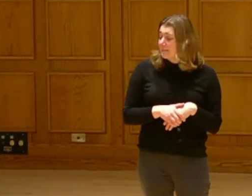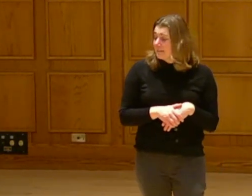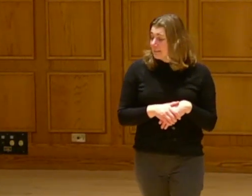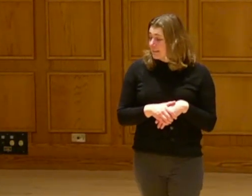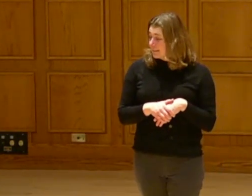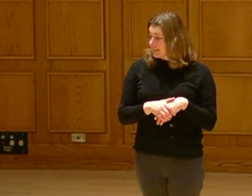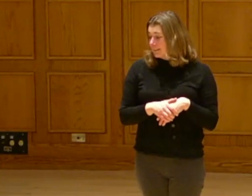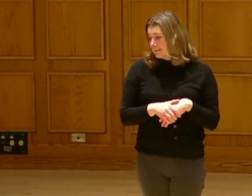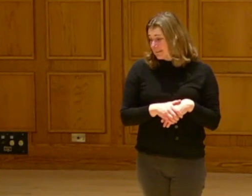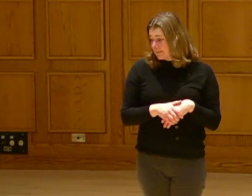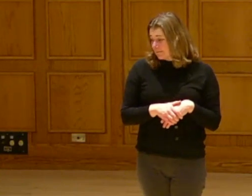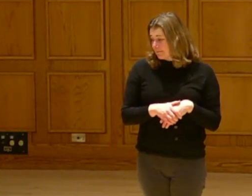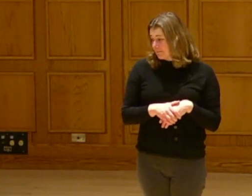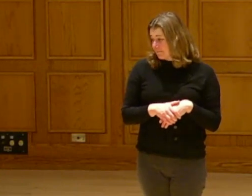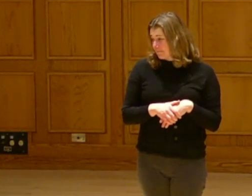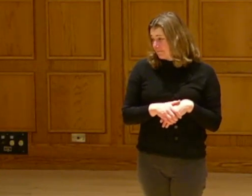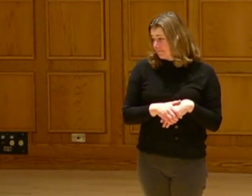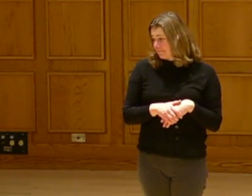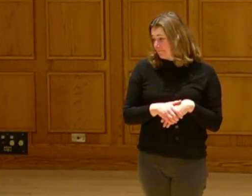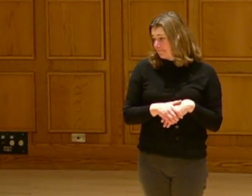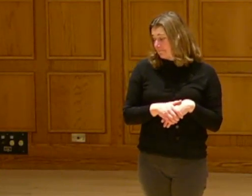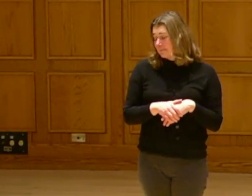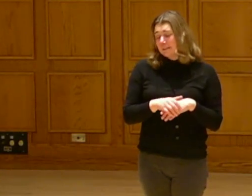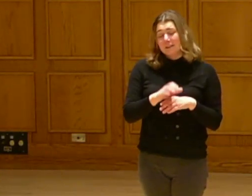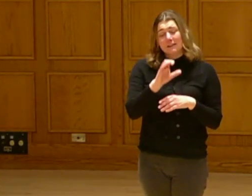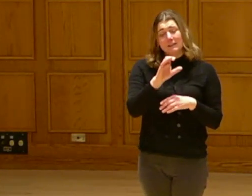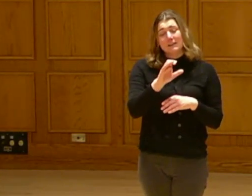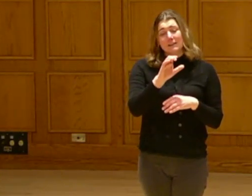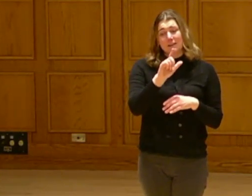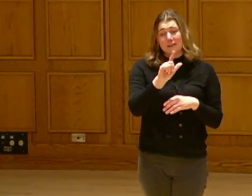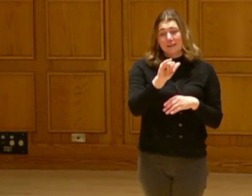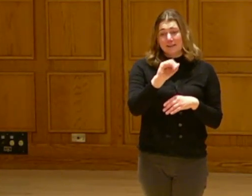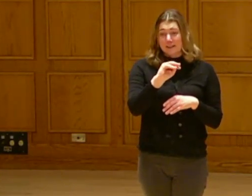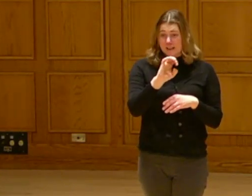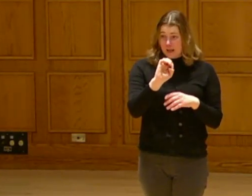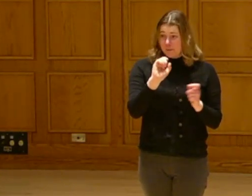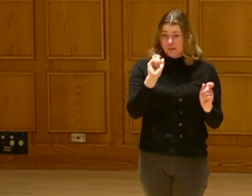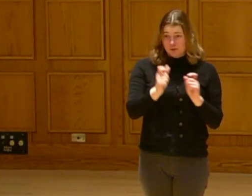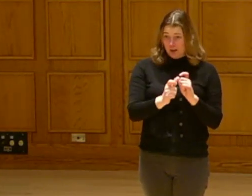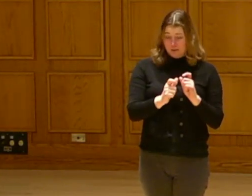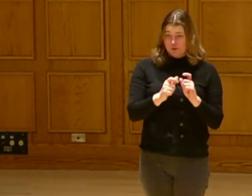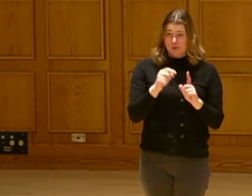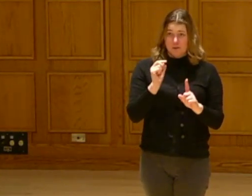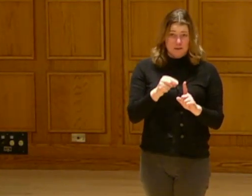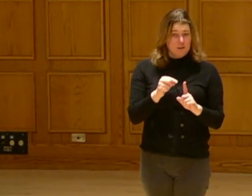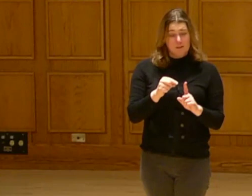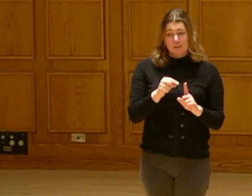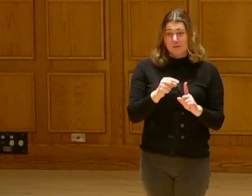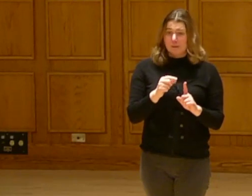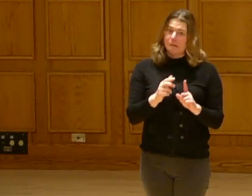You know, to think about the seeds, that's climate change is one of the -- one of our main concerns as we're growing different seeds.